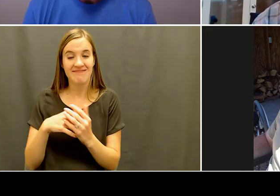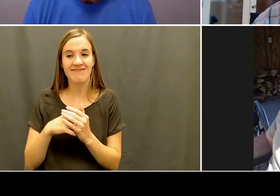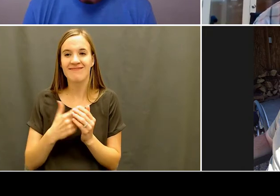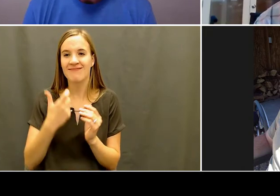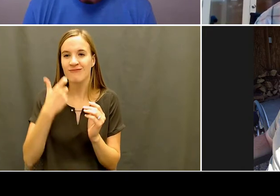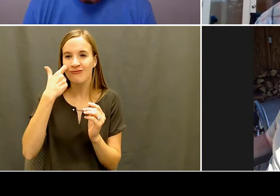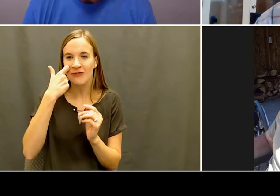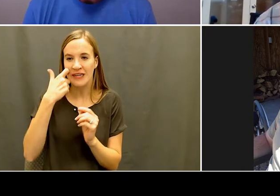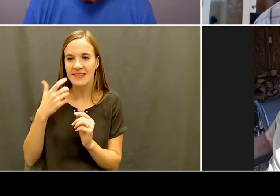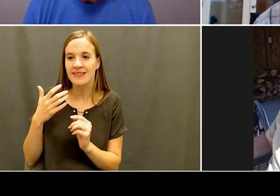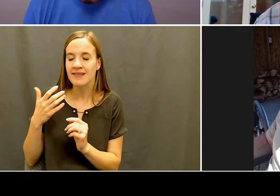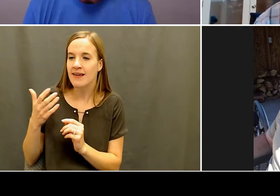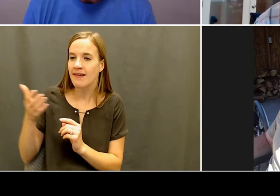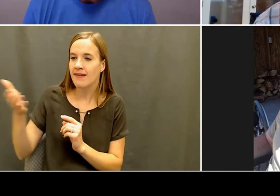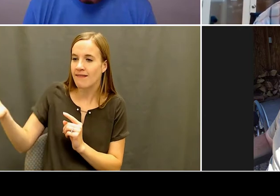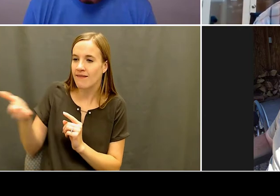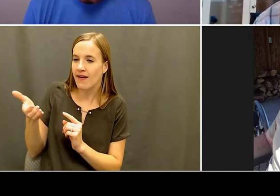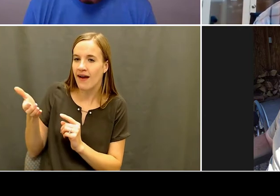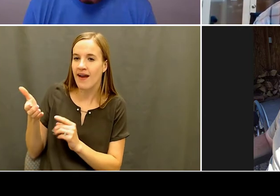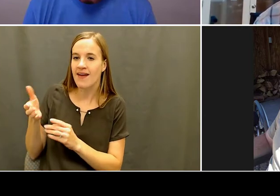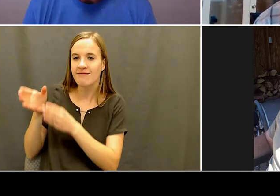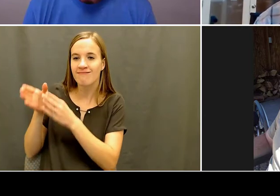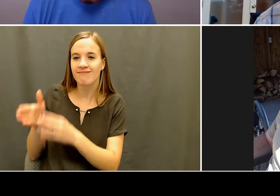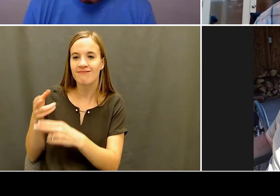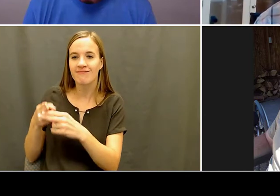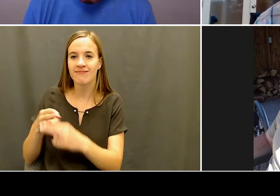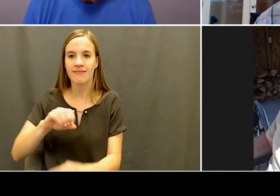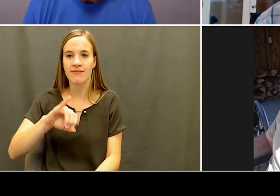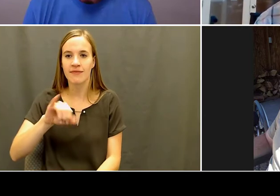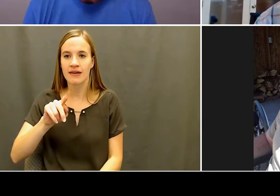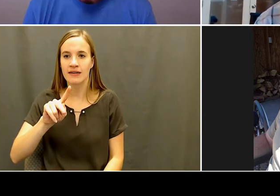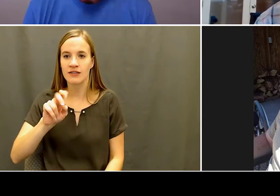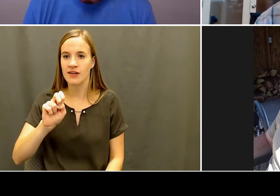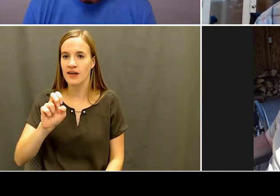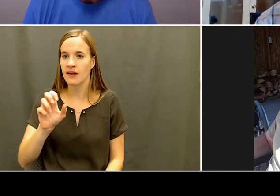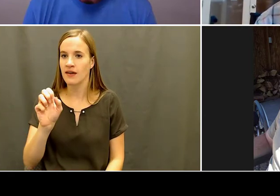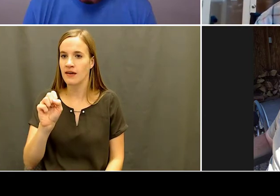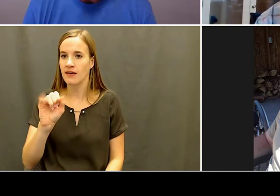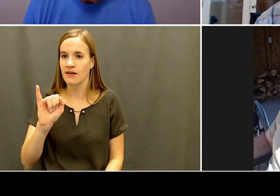one of the first eight in the Adaptive Sports Program that